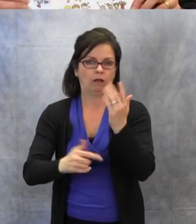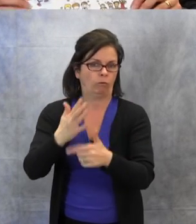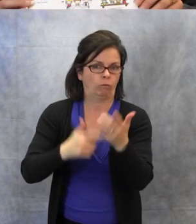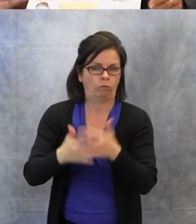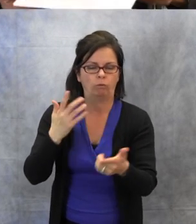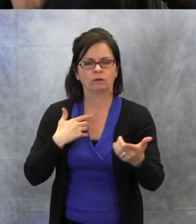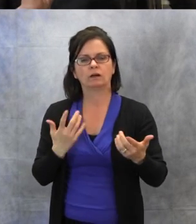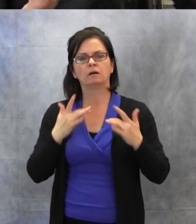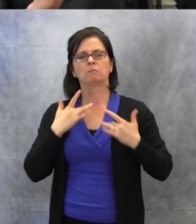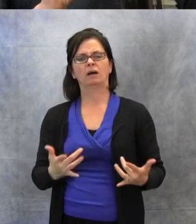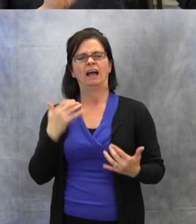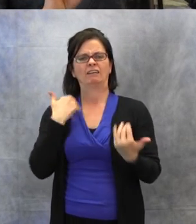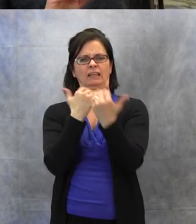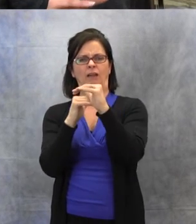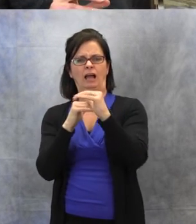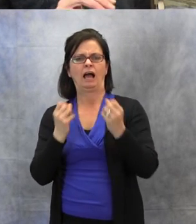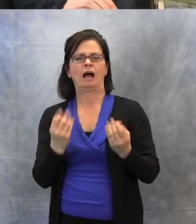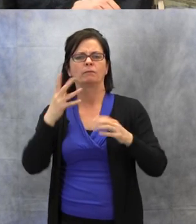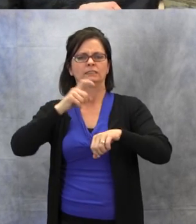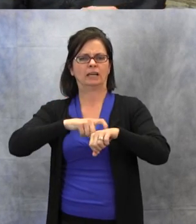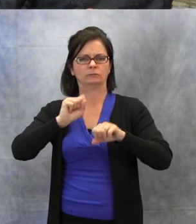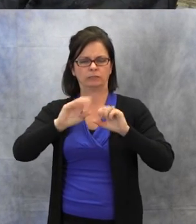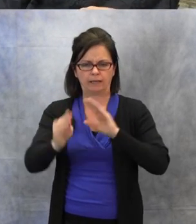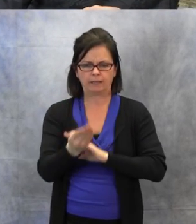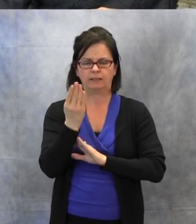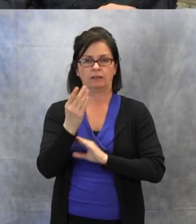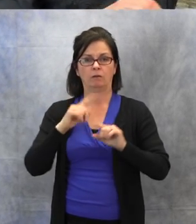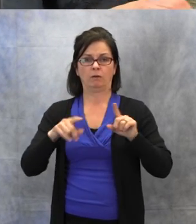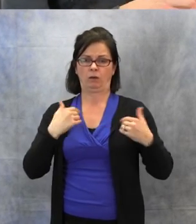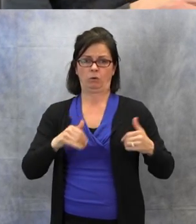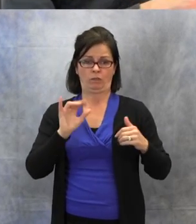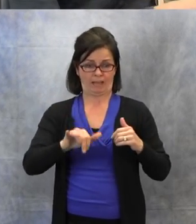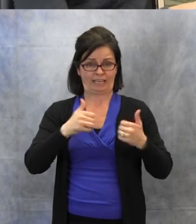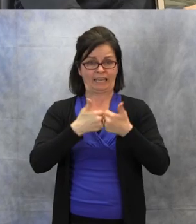them develop skills for that to do on their own.